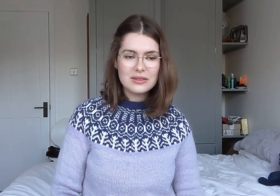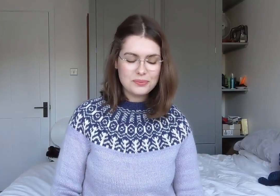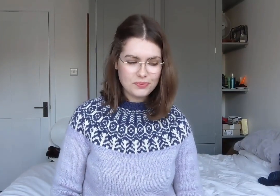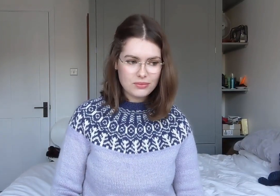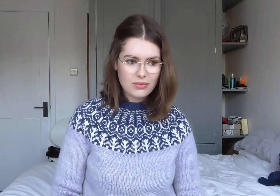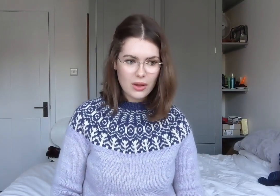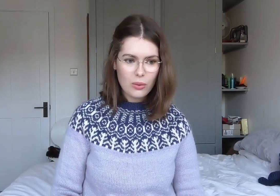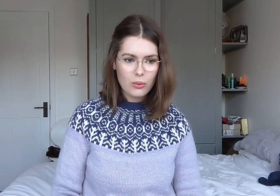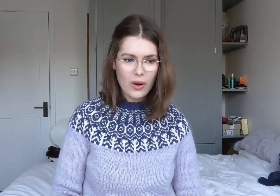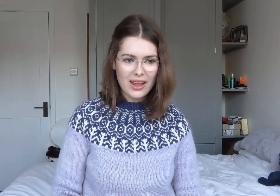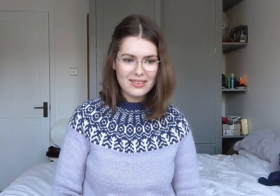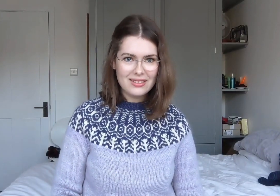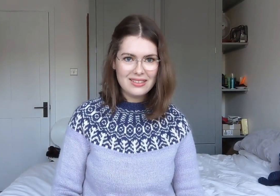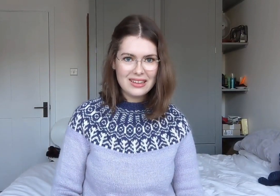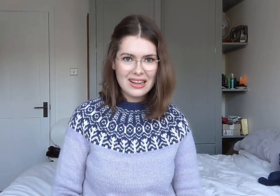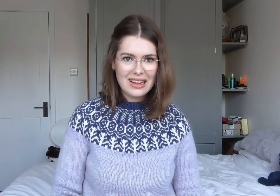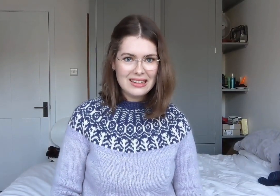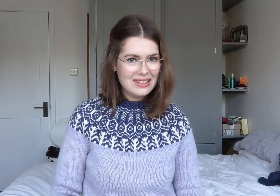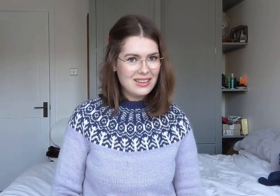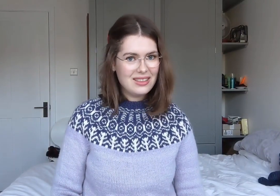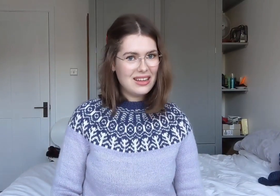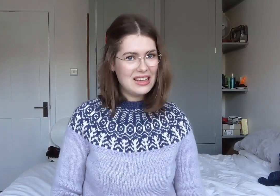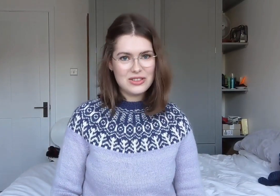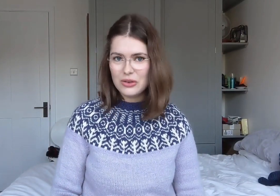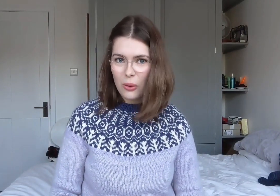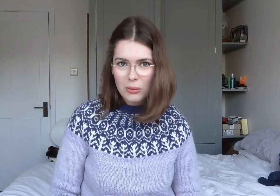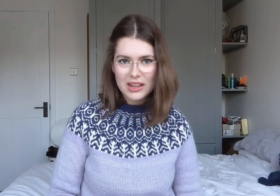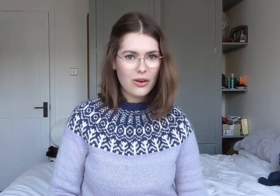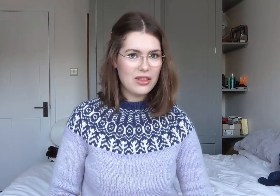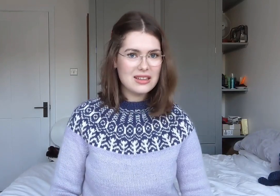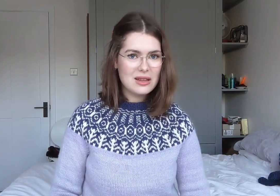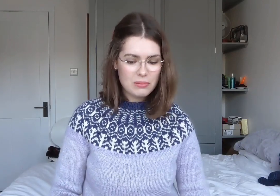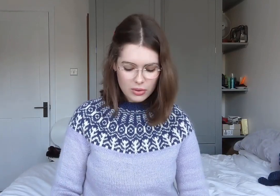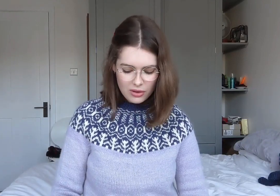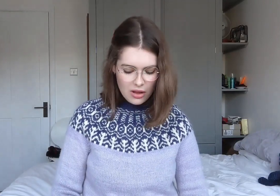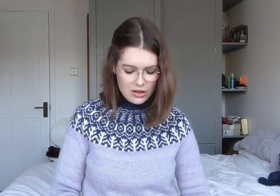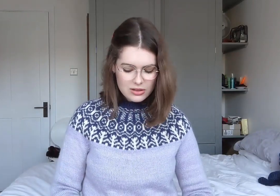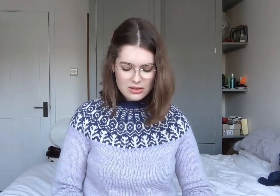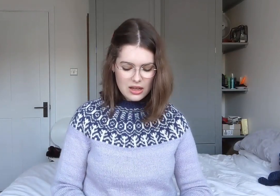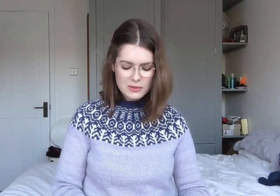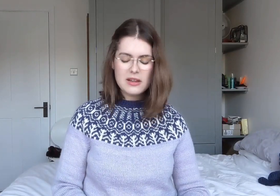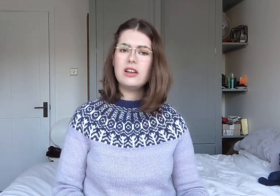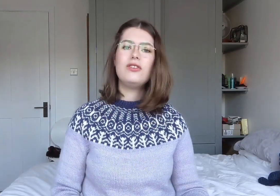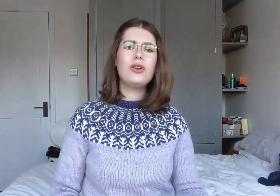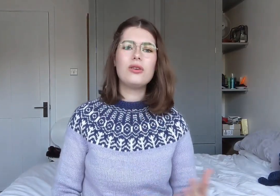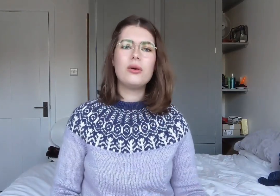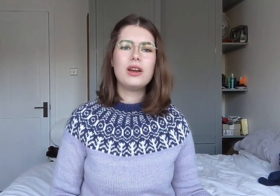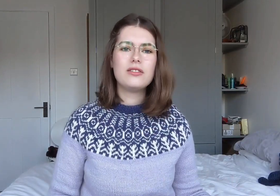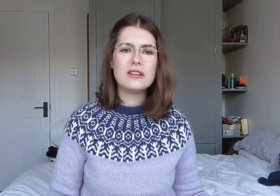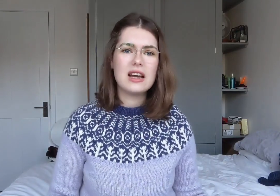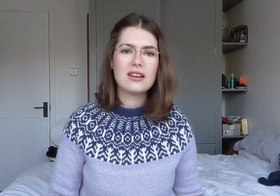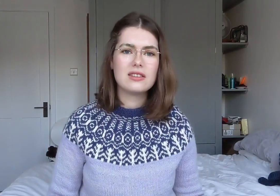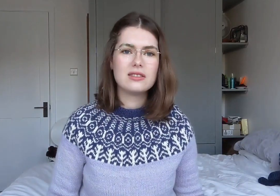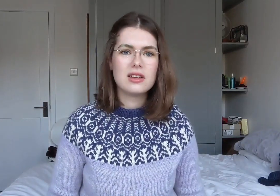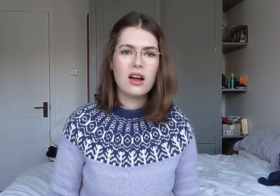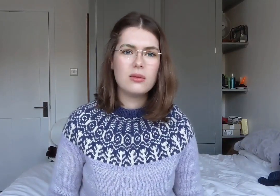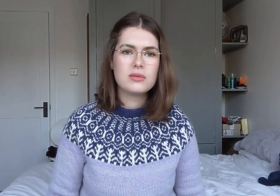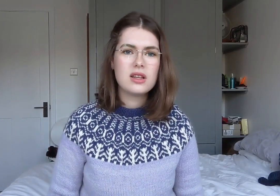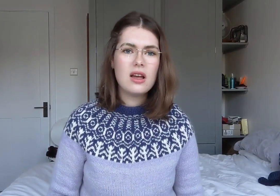when it's normally not that simple. especially if you don't know any of the technical terms.